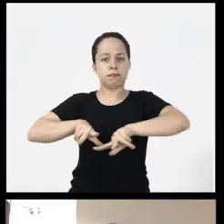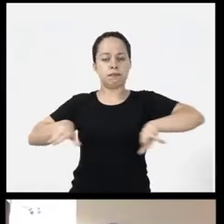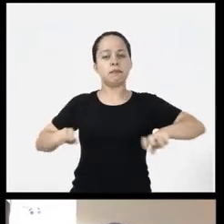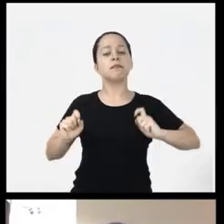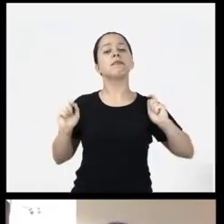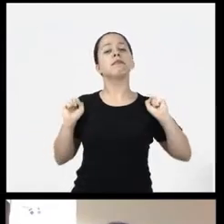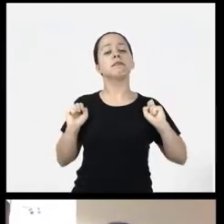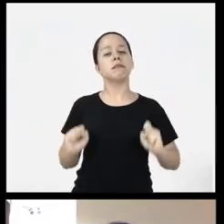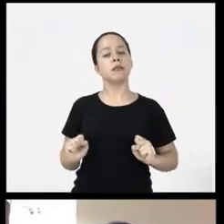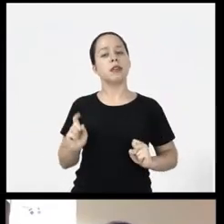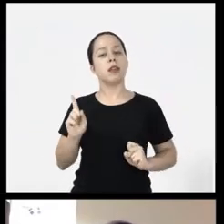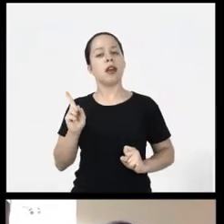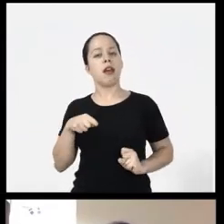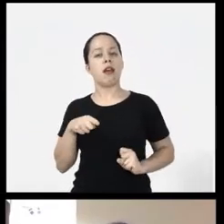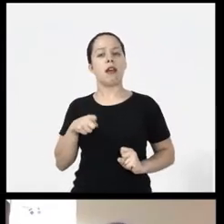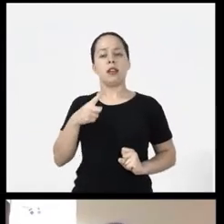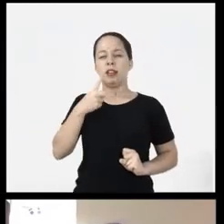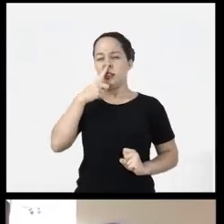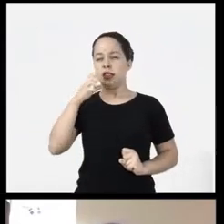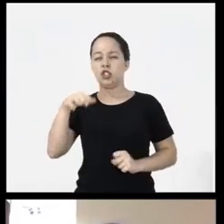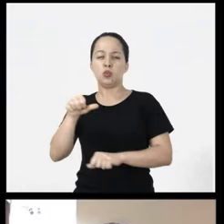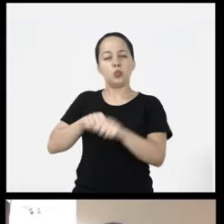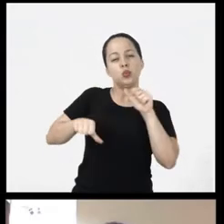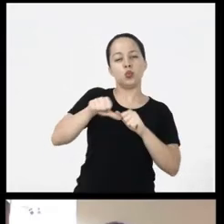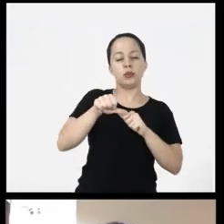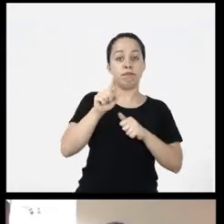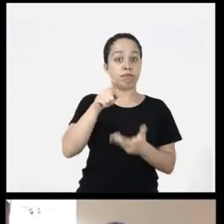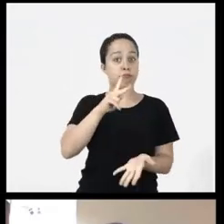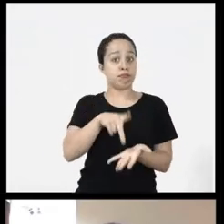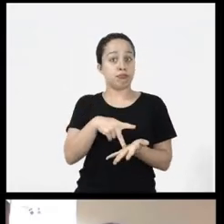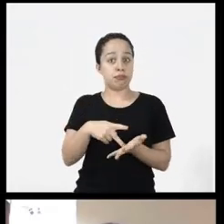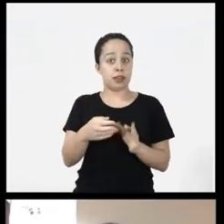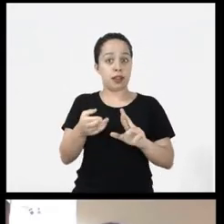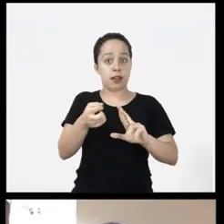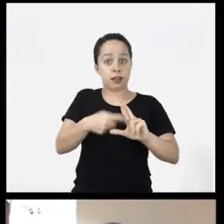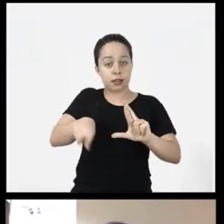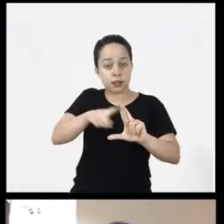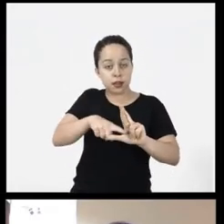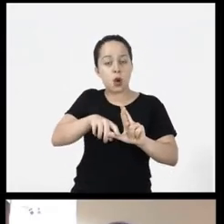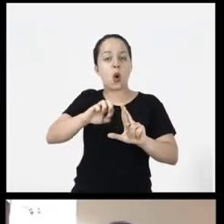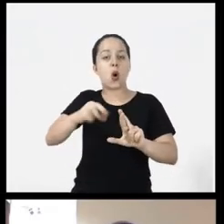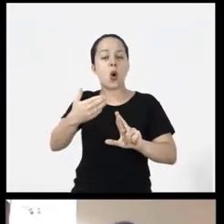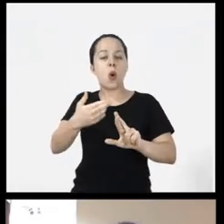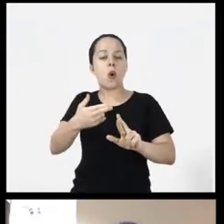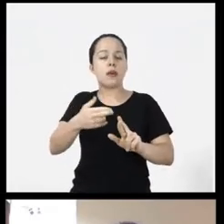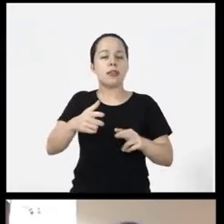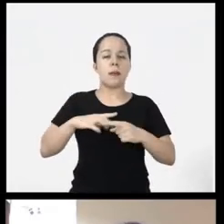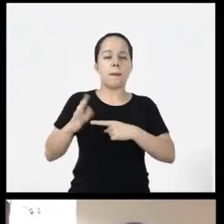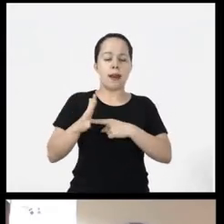types they can be made with scrap or they can be made in a laser cutting machine